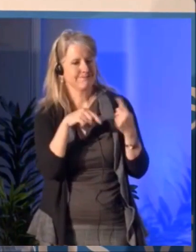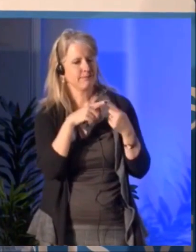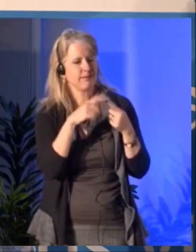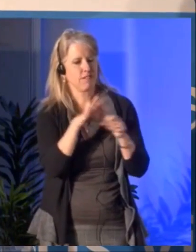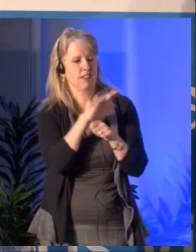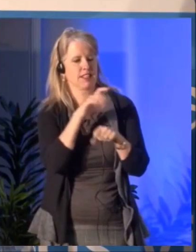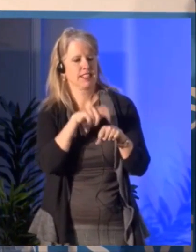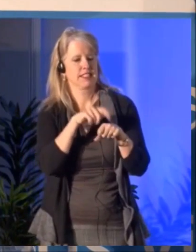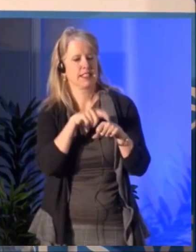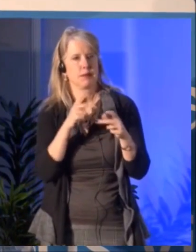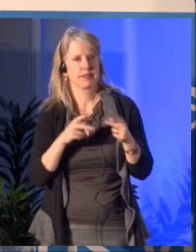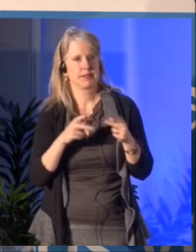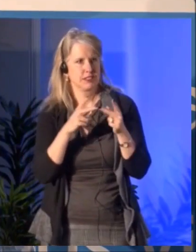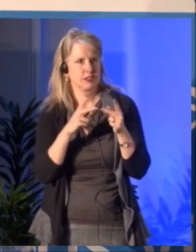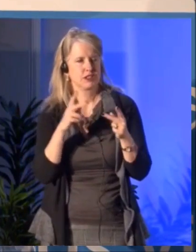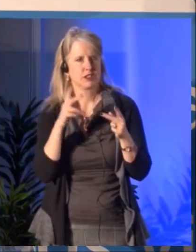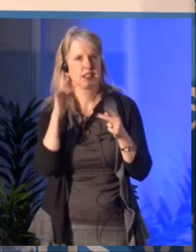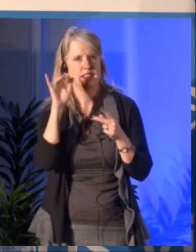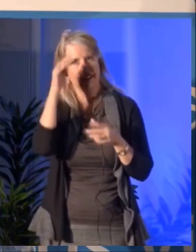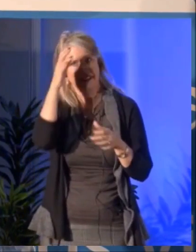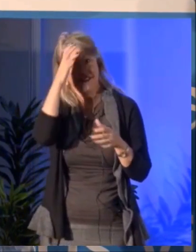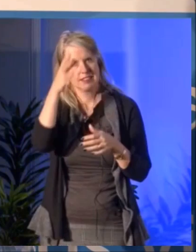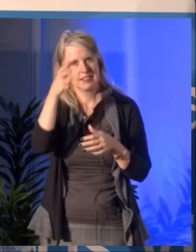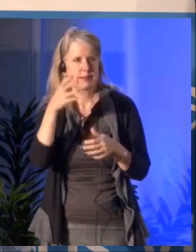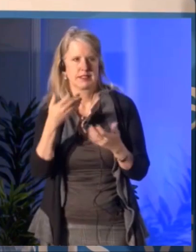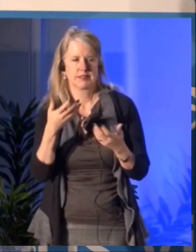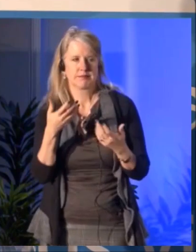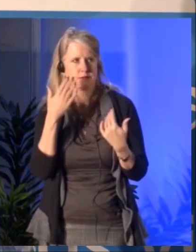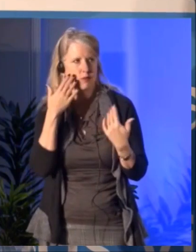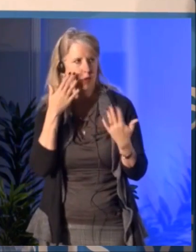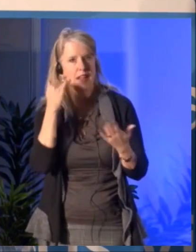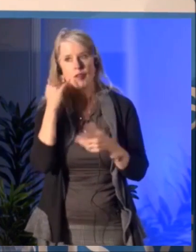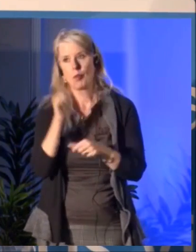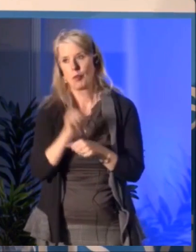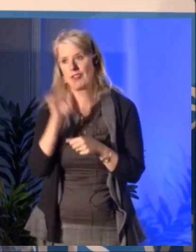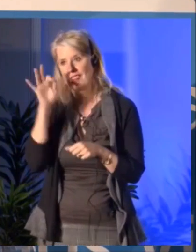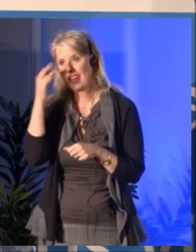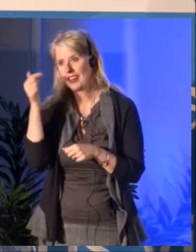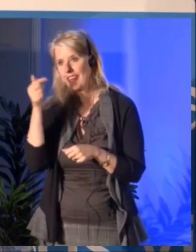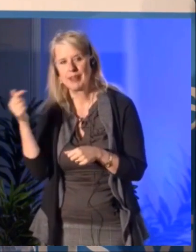over the last two and a half years that this concept is that, you know, promising anymore for the future.